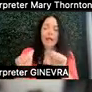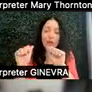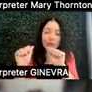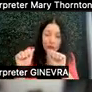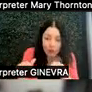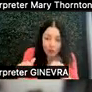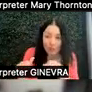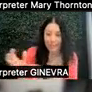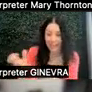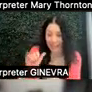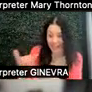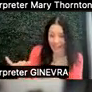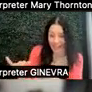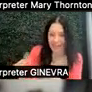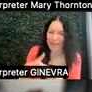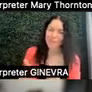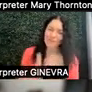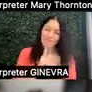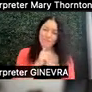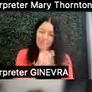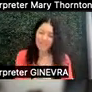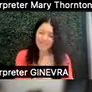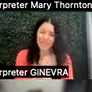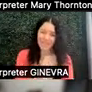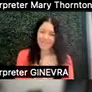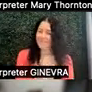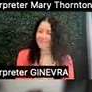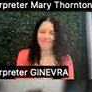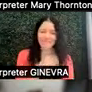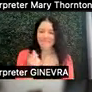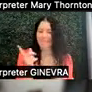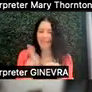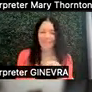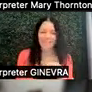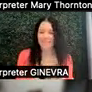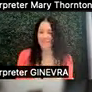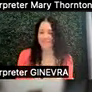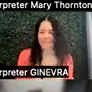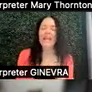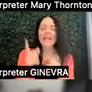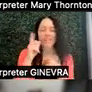but really, realistically, I'm not able to. And I think that's, for me, I'll say